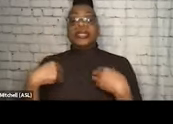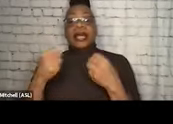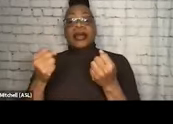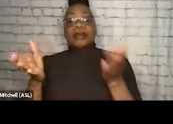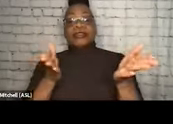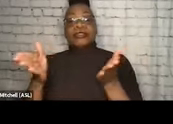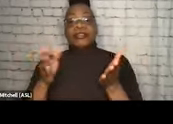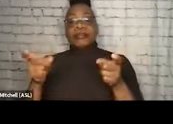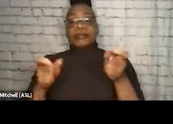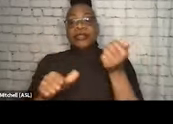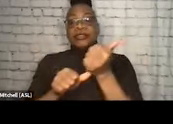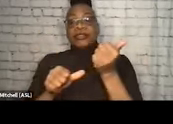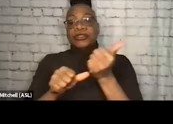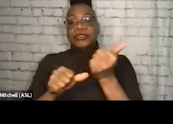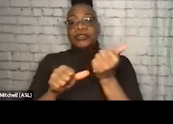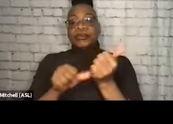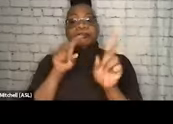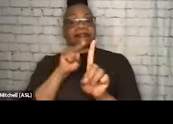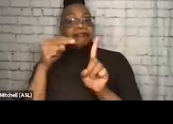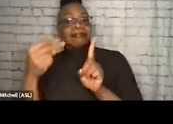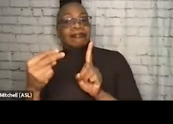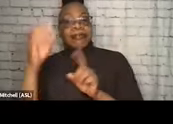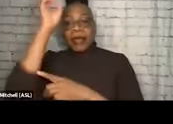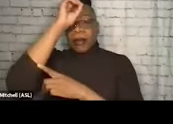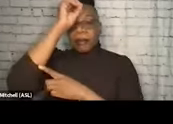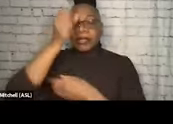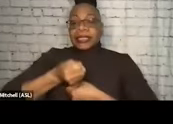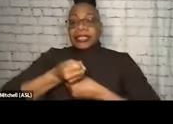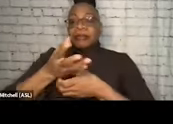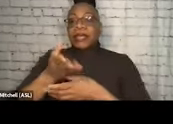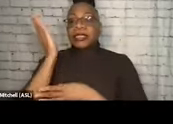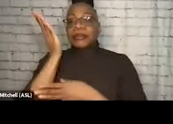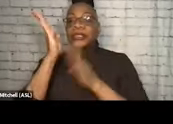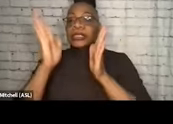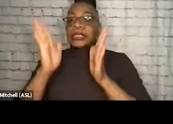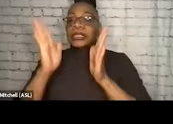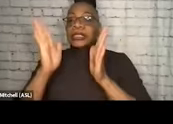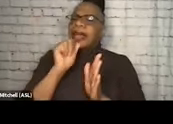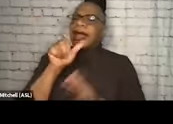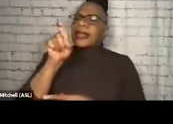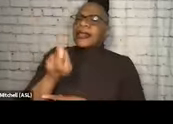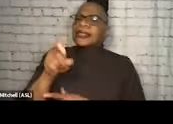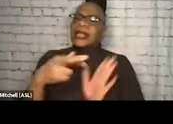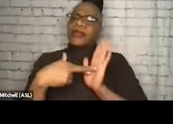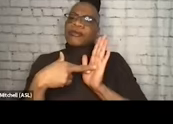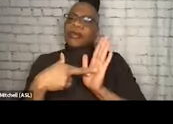but the views and opinions expressed today are those of the presenters, and don't necessarily represent SAMHSA